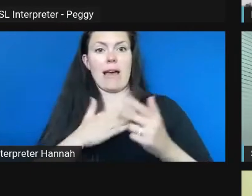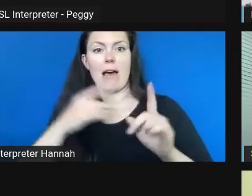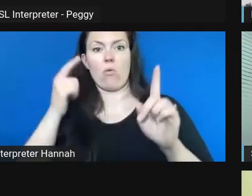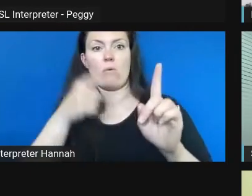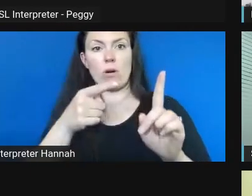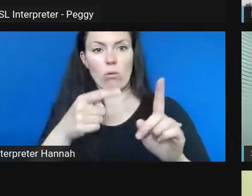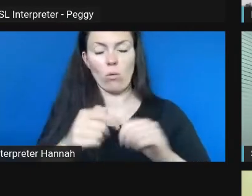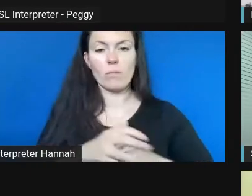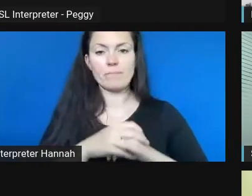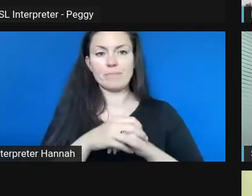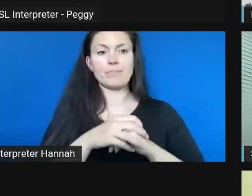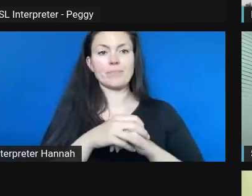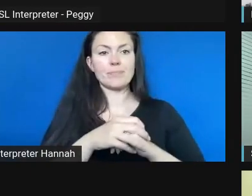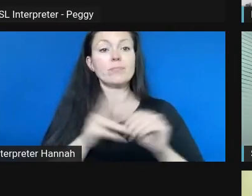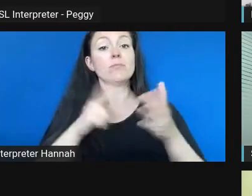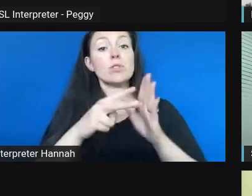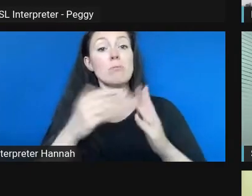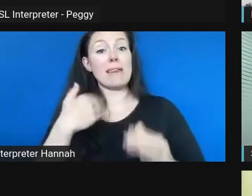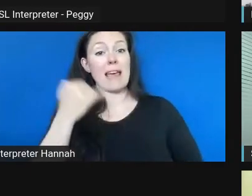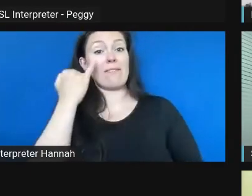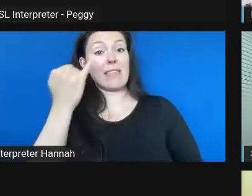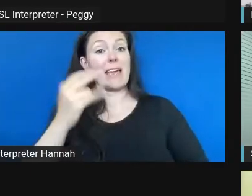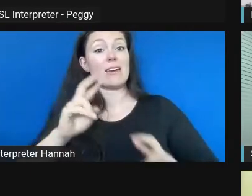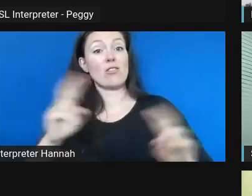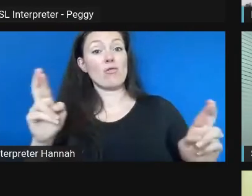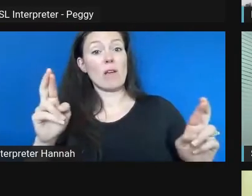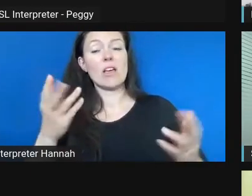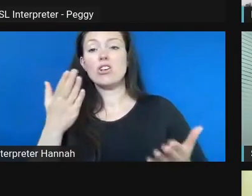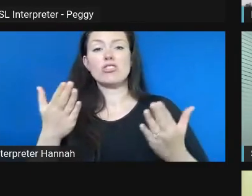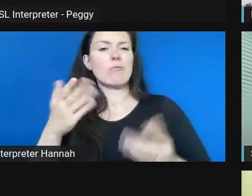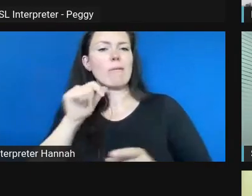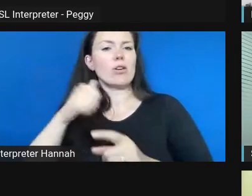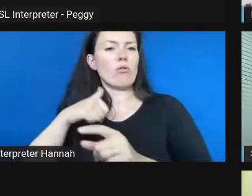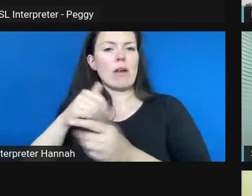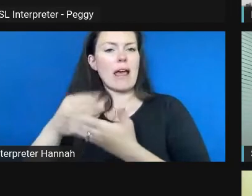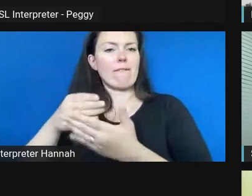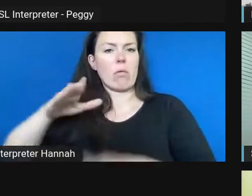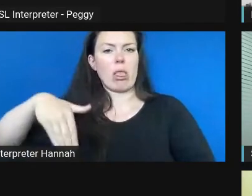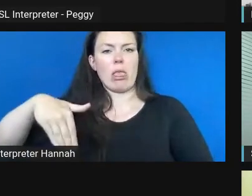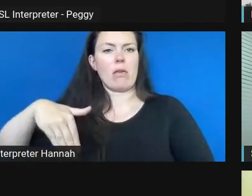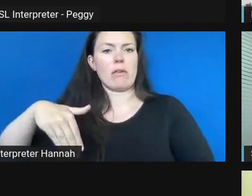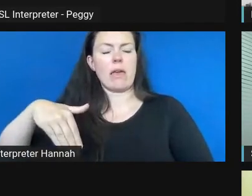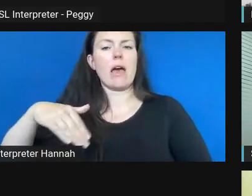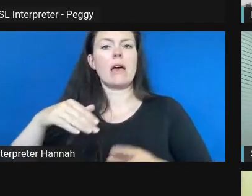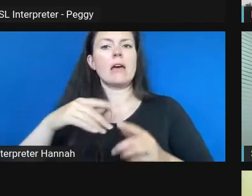So I think, you know, having that idea, even if you're not able to implement it right away, sometimes as